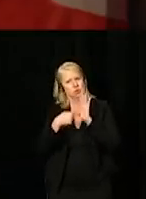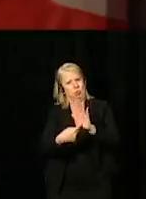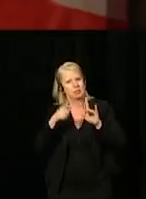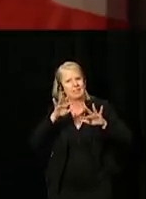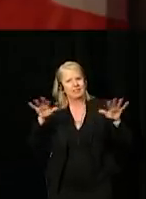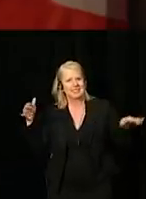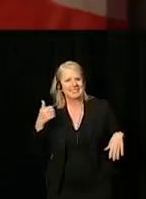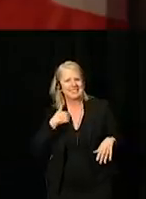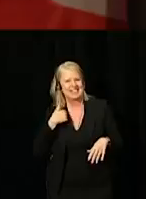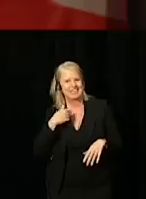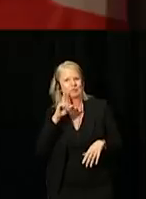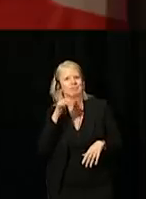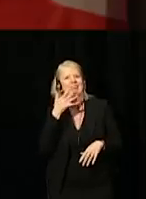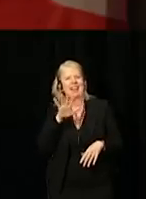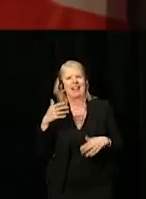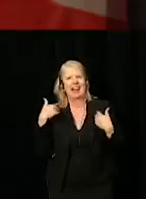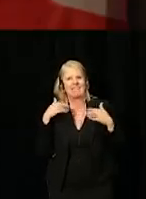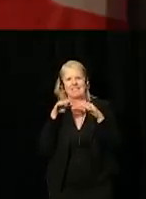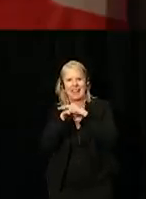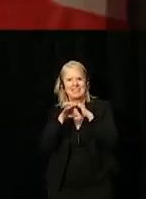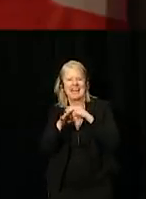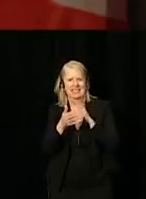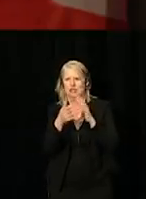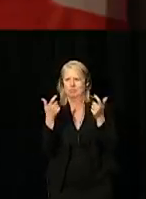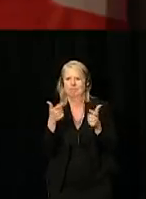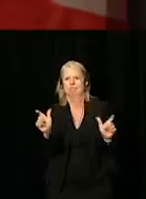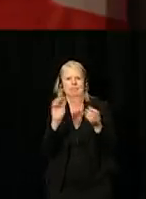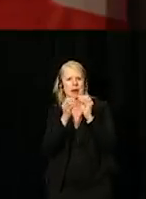where we're privileged to have access to a tremendous pool of talent